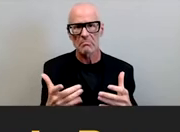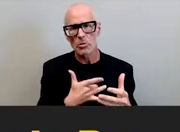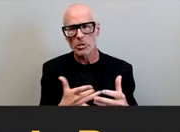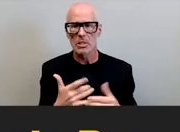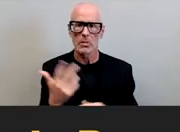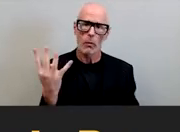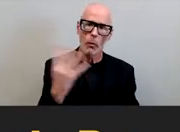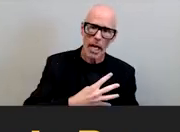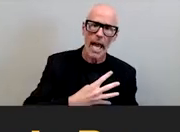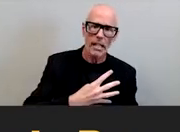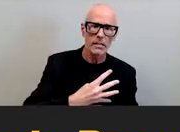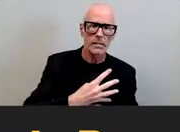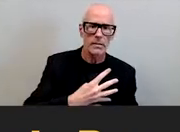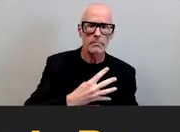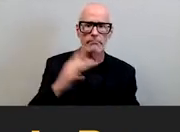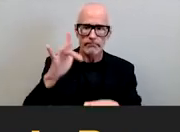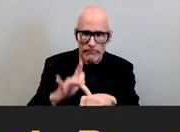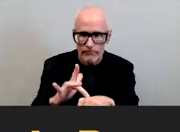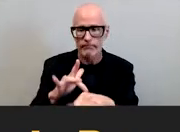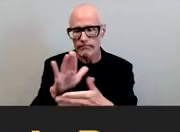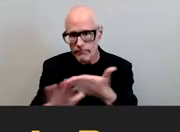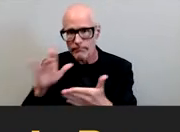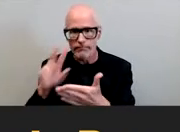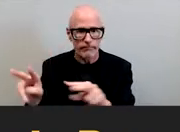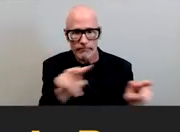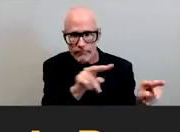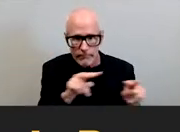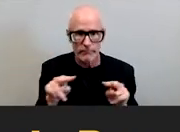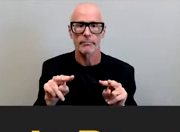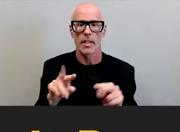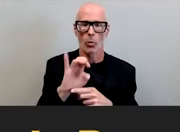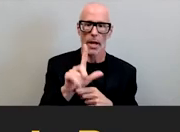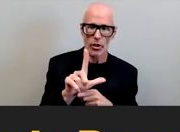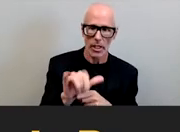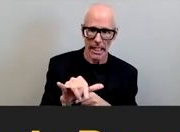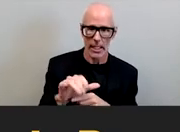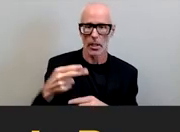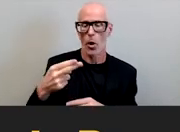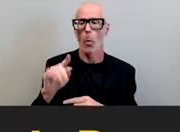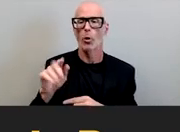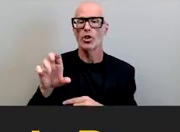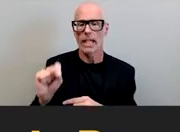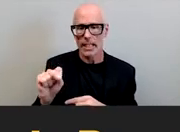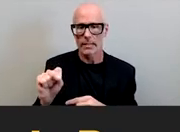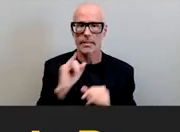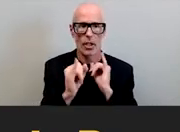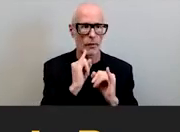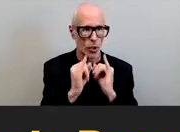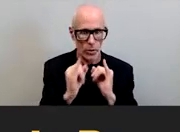campus conducting racially homogeneous focus group interviews so we have several focus groups just